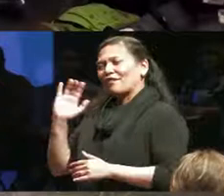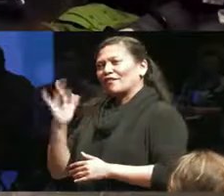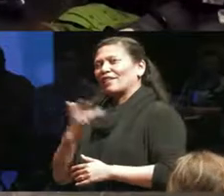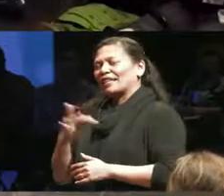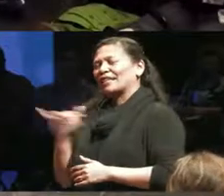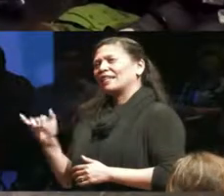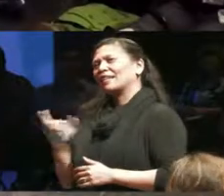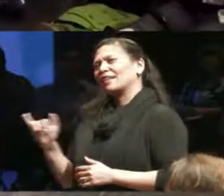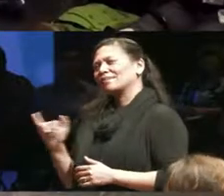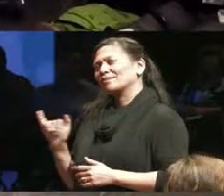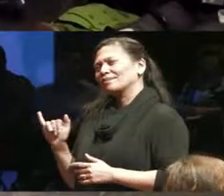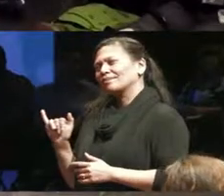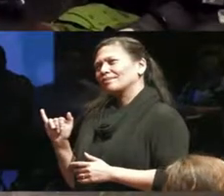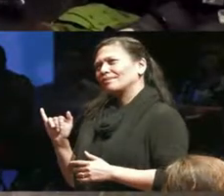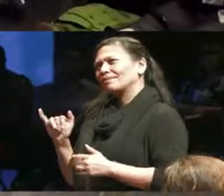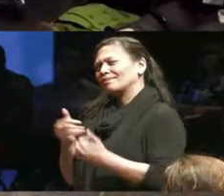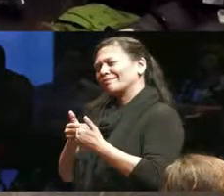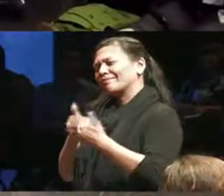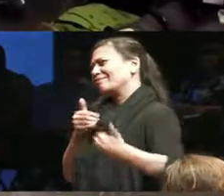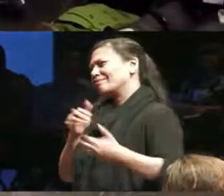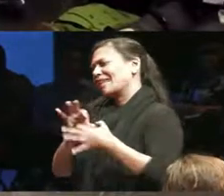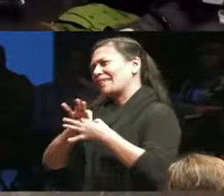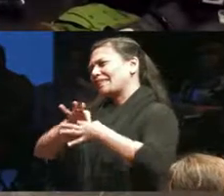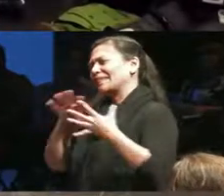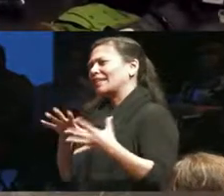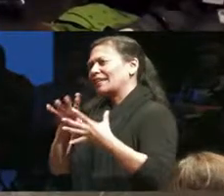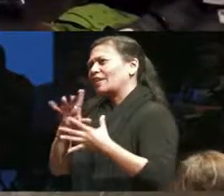of of the accommodations that are required